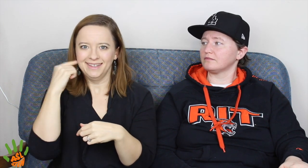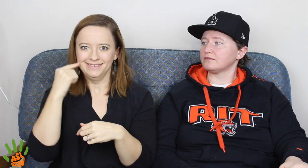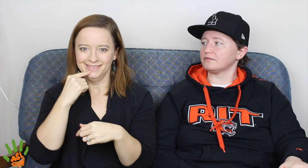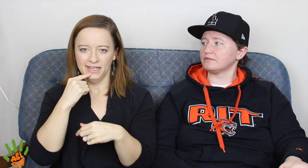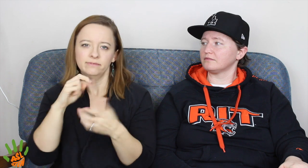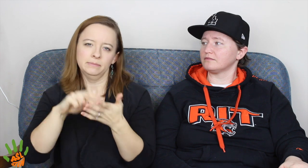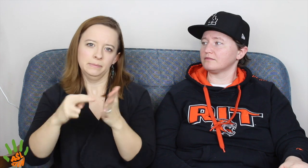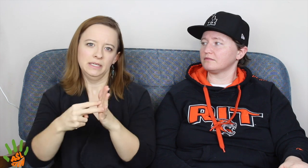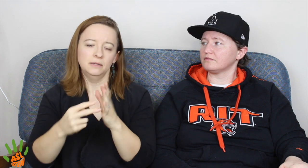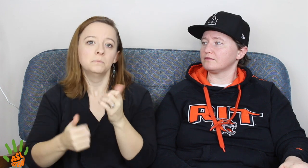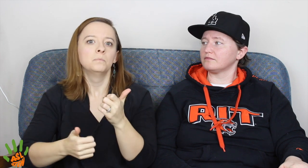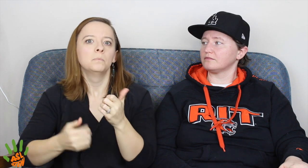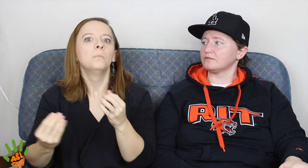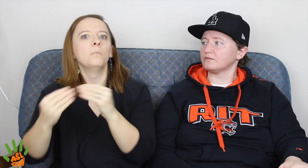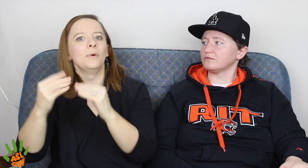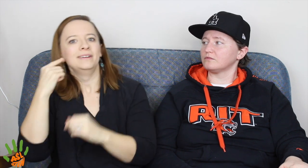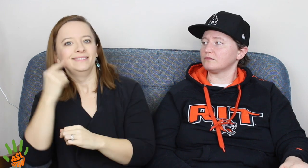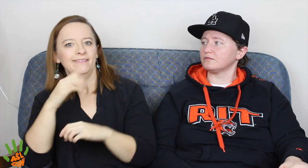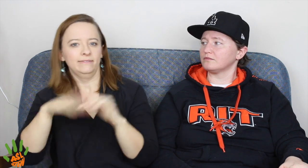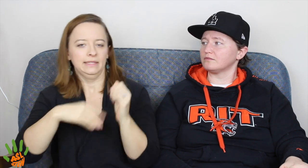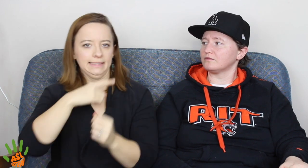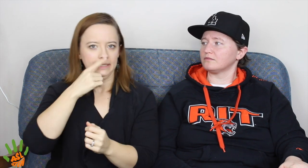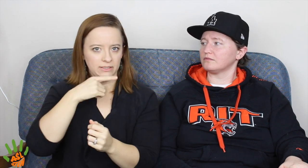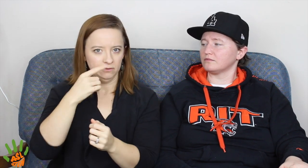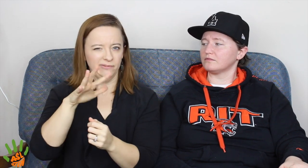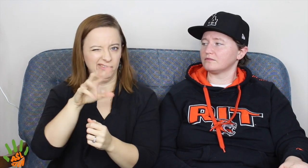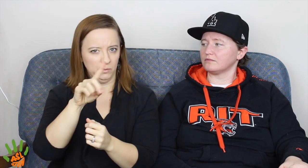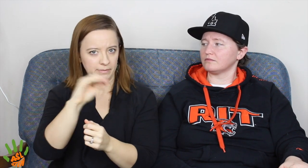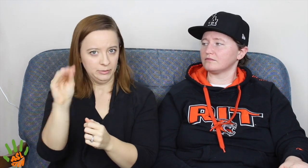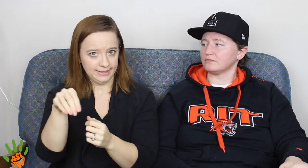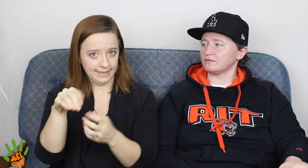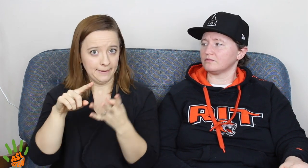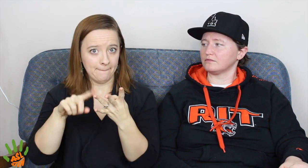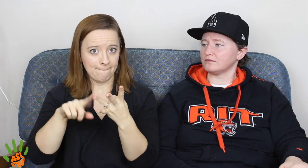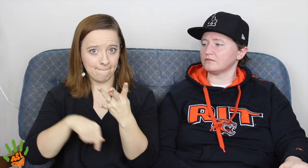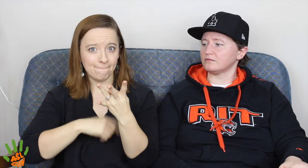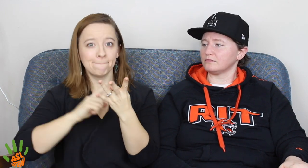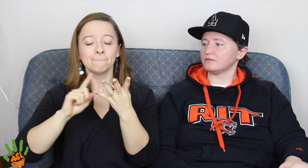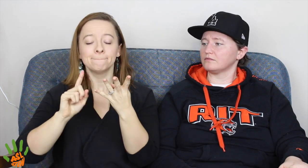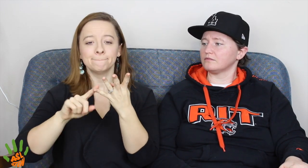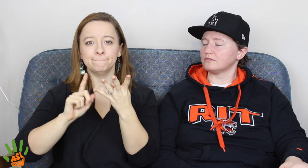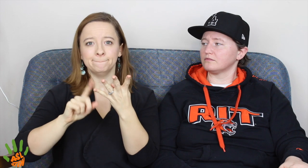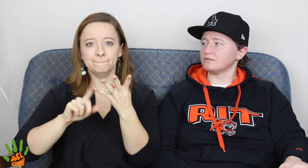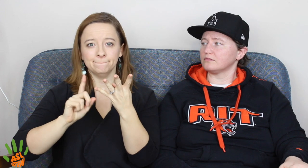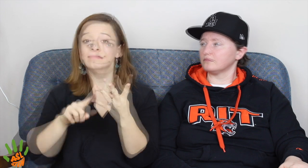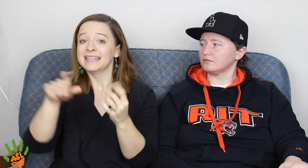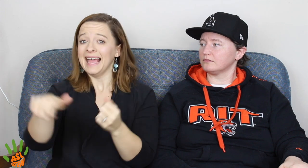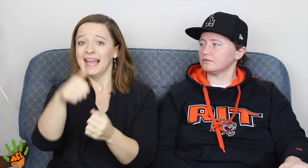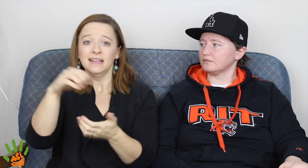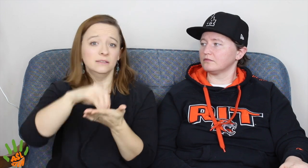there must be a 51% majority of deaf people compared to hearing.